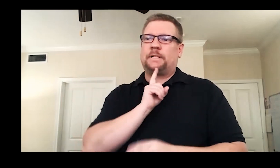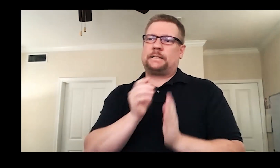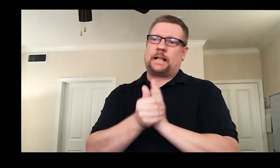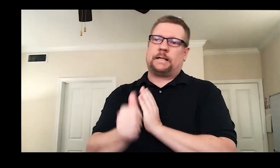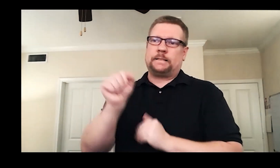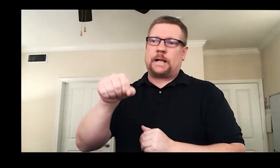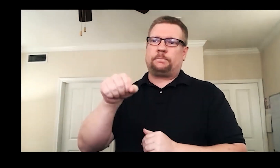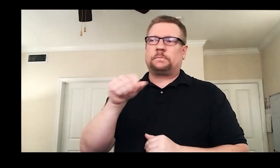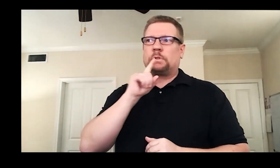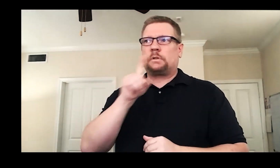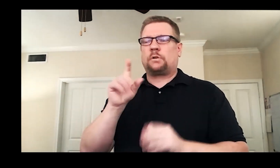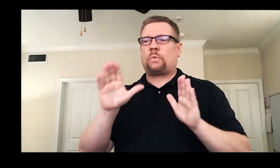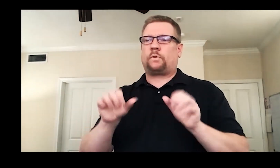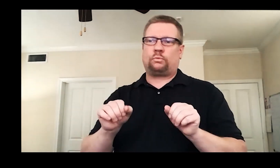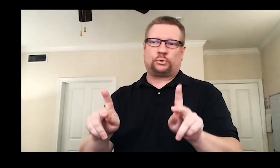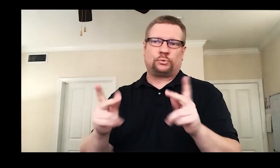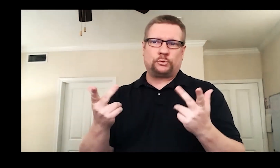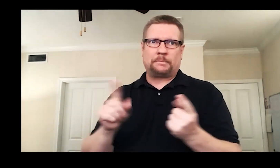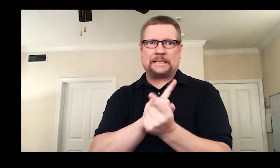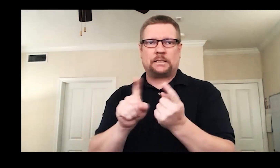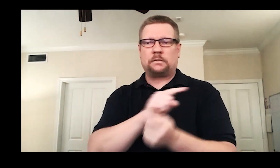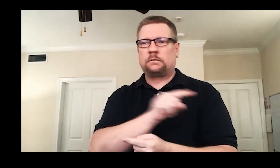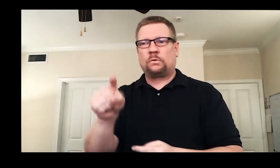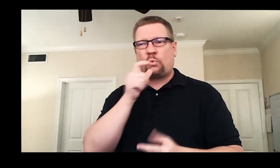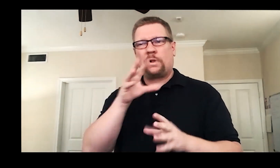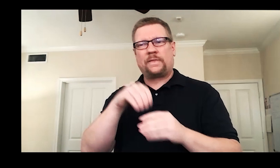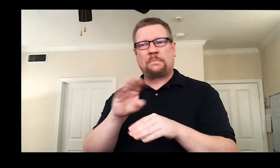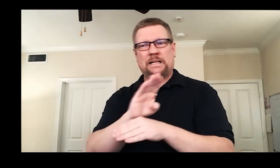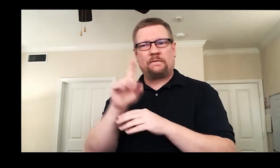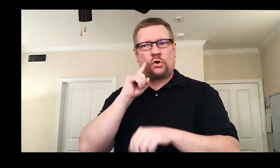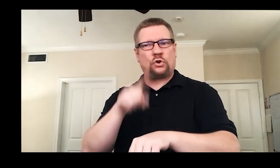There were a number of talented Deaf people there at that time and a rich opportunity